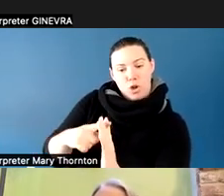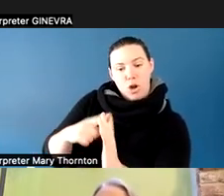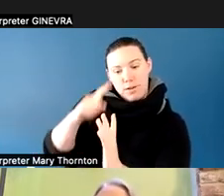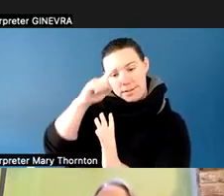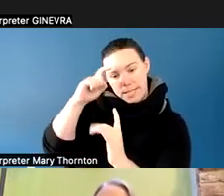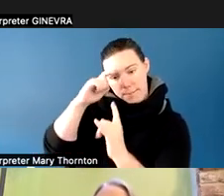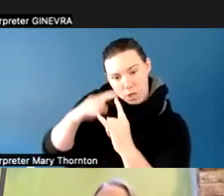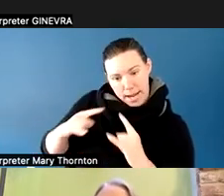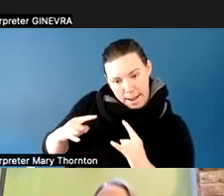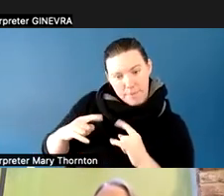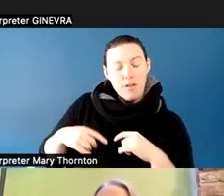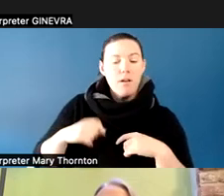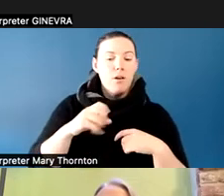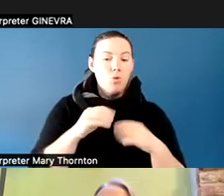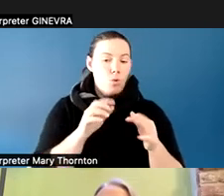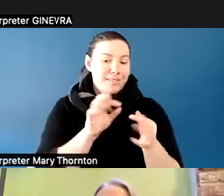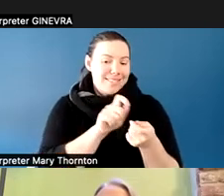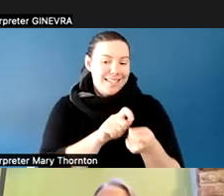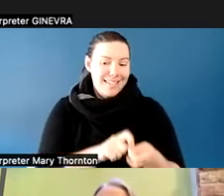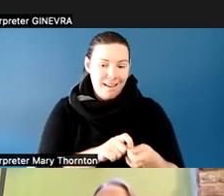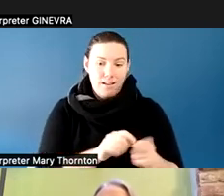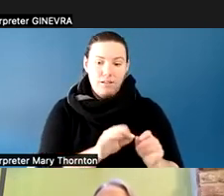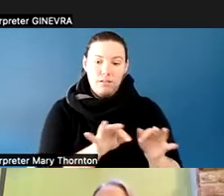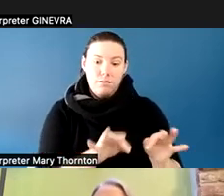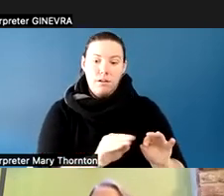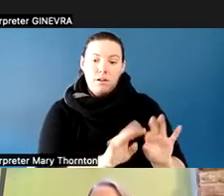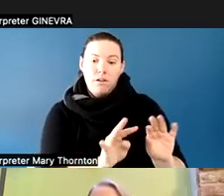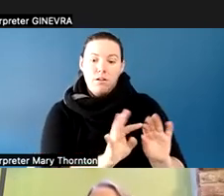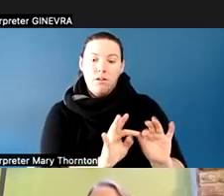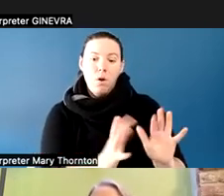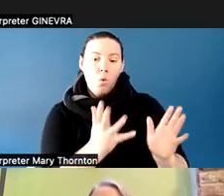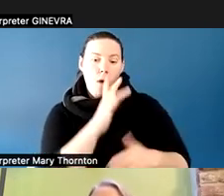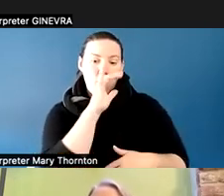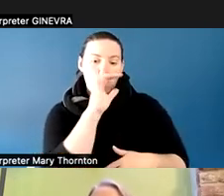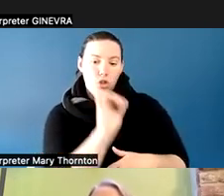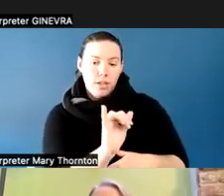about what we expect them to do before they even get into the online environment.